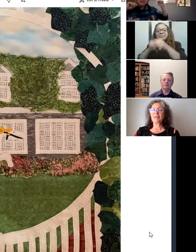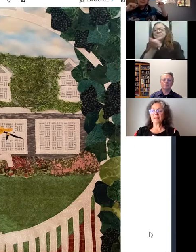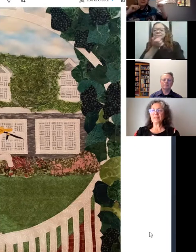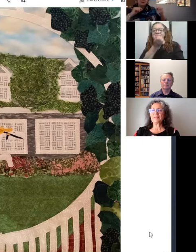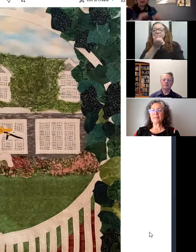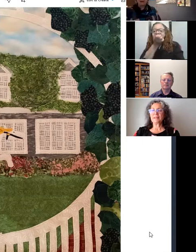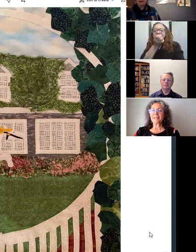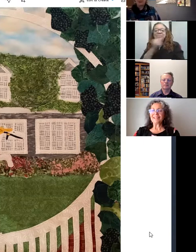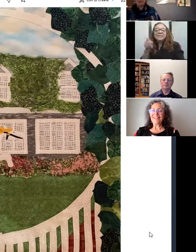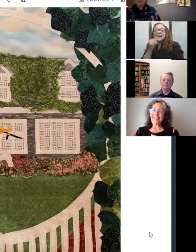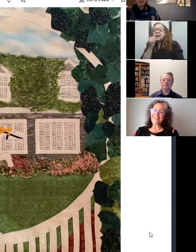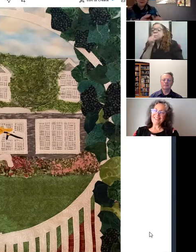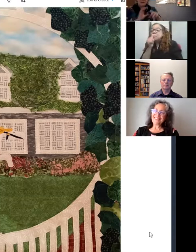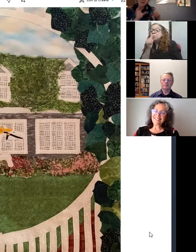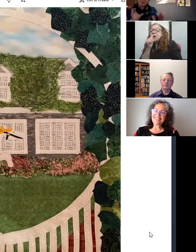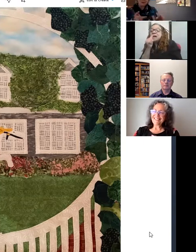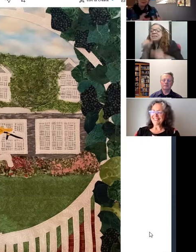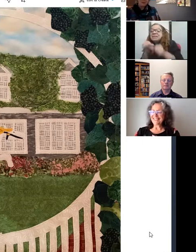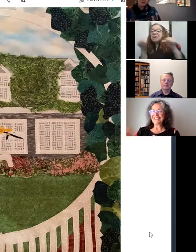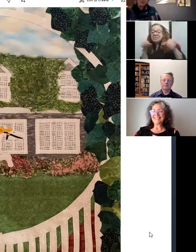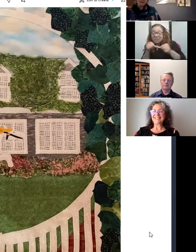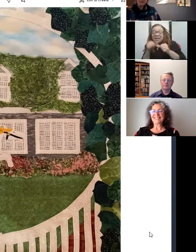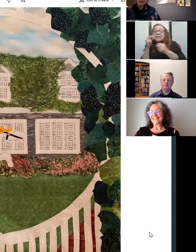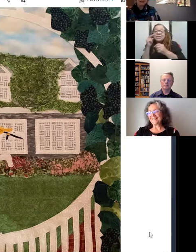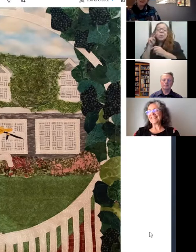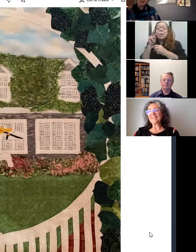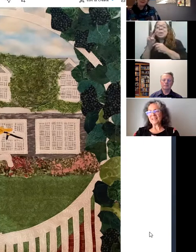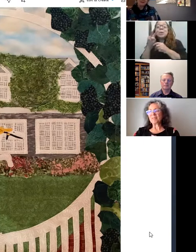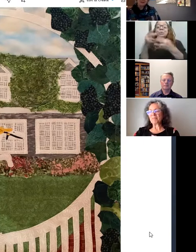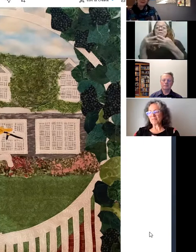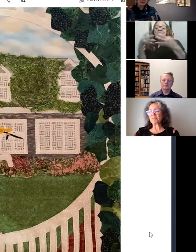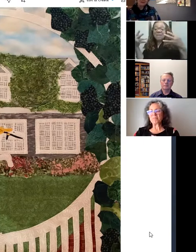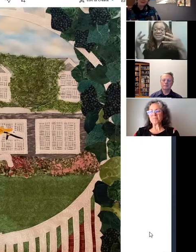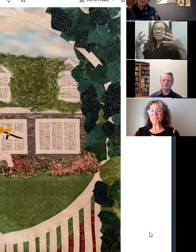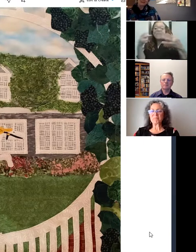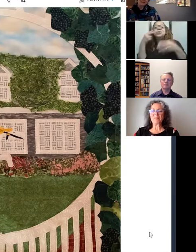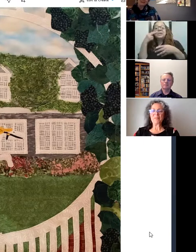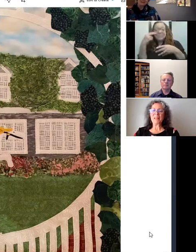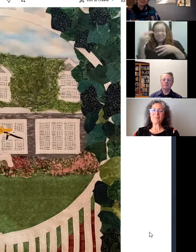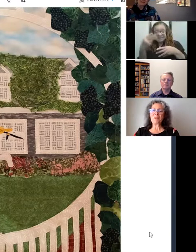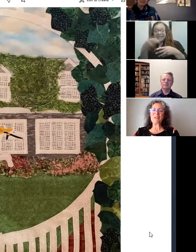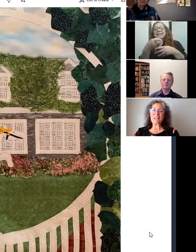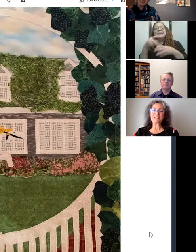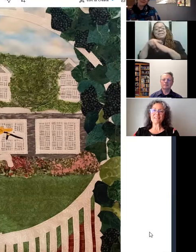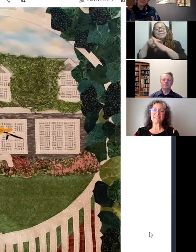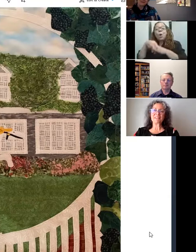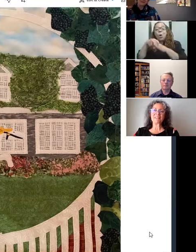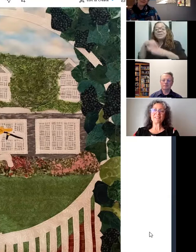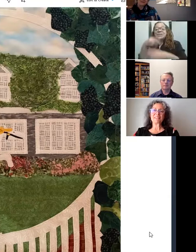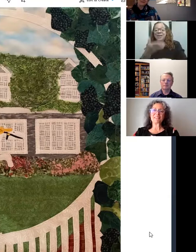secret garden as you look through the fence, and you can see the horse. That's very neat!